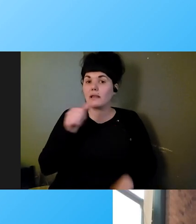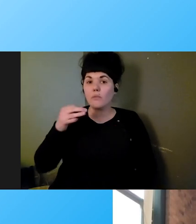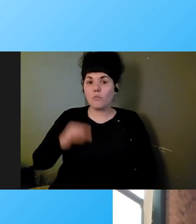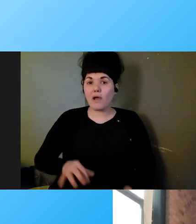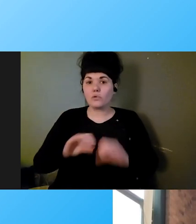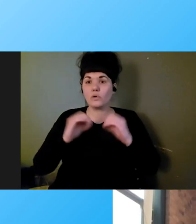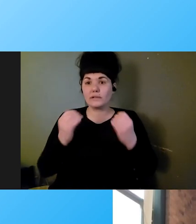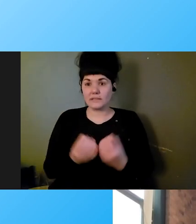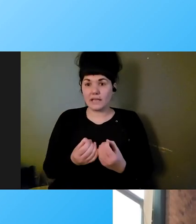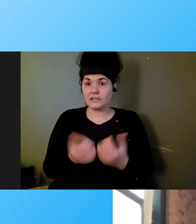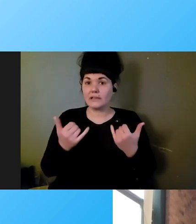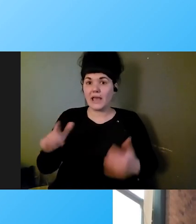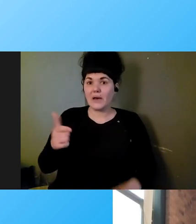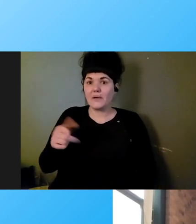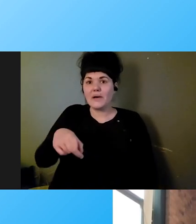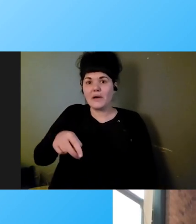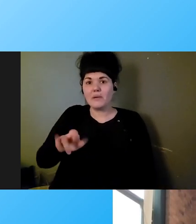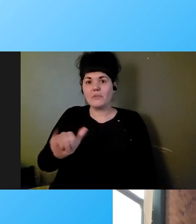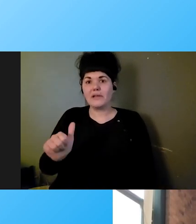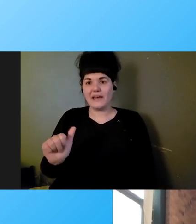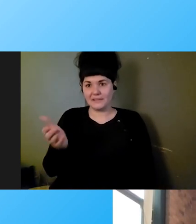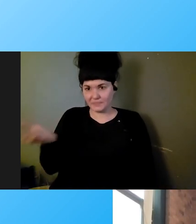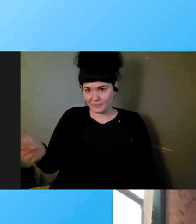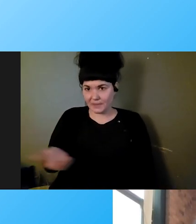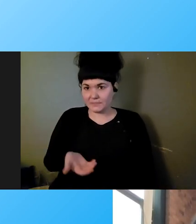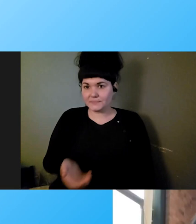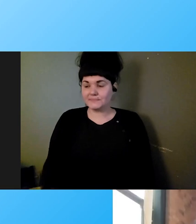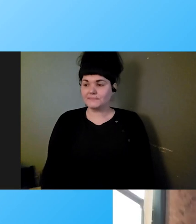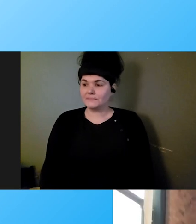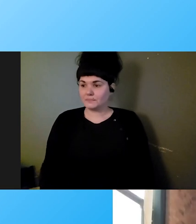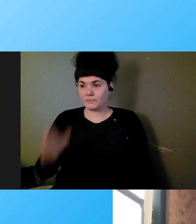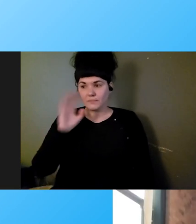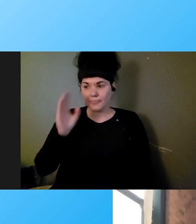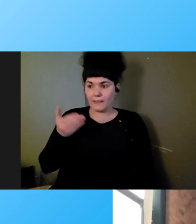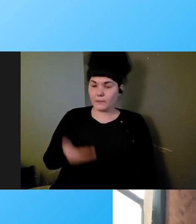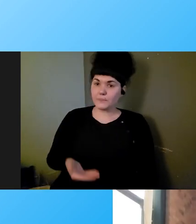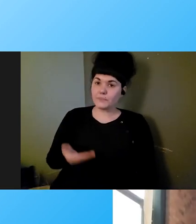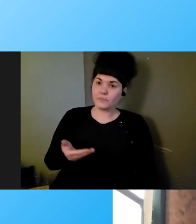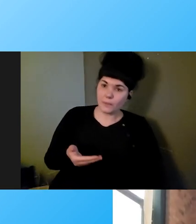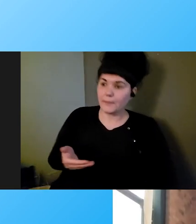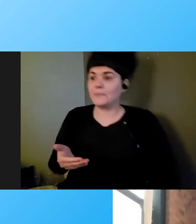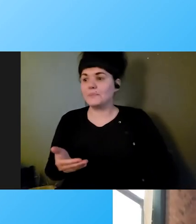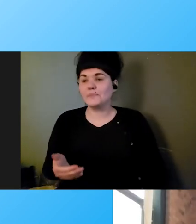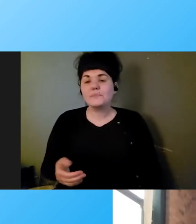will let Priya introduce herself. Priya: Hello, everybody. My name is Priya Penner and use she/her pronouns. I'm the